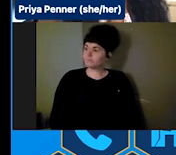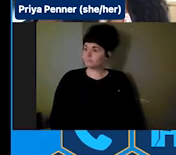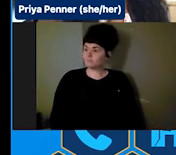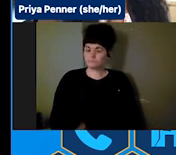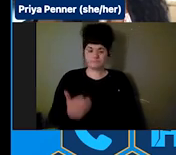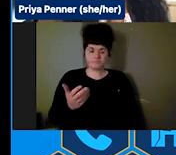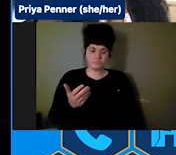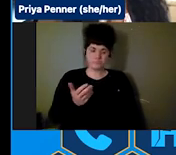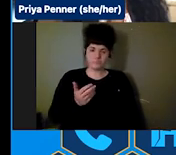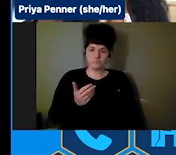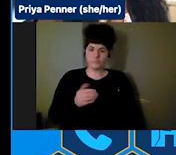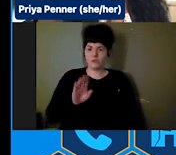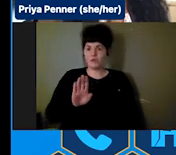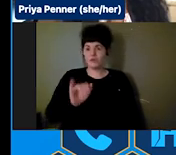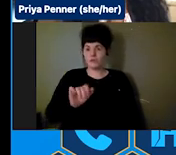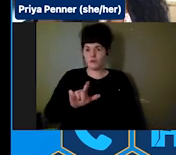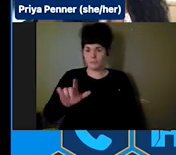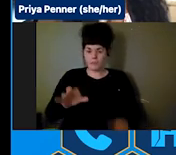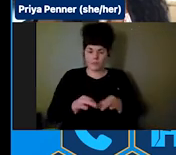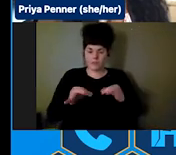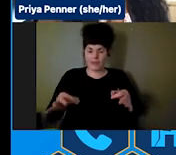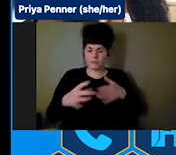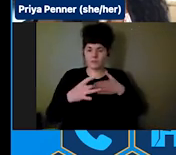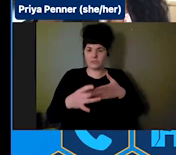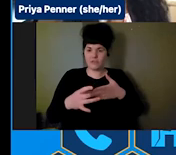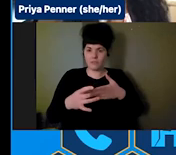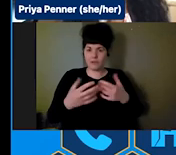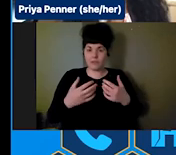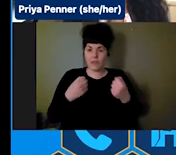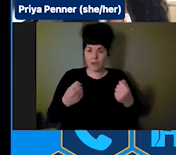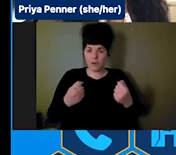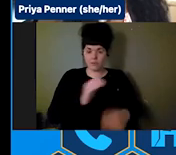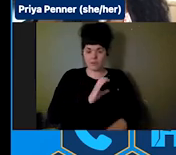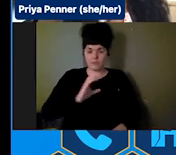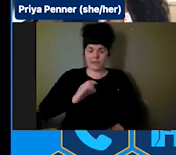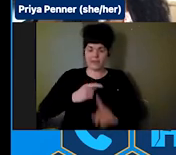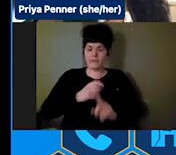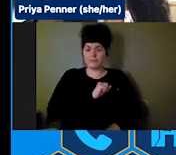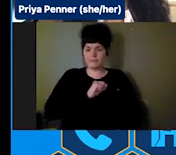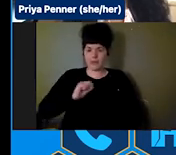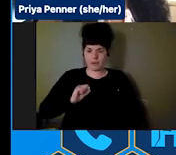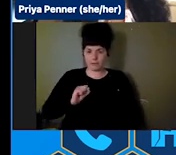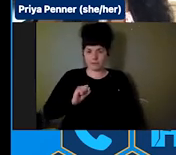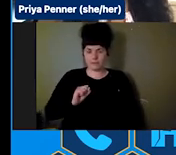is being heard in a committee